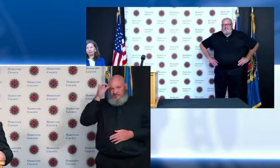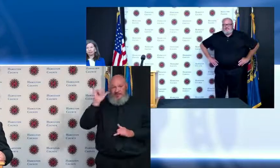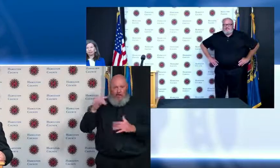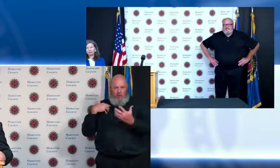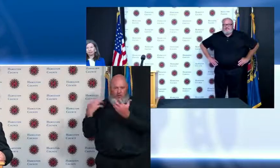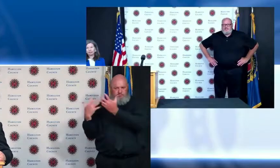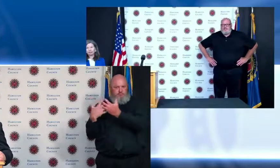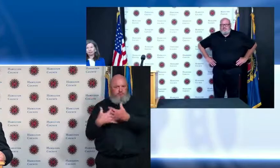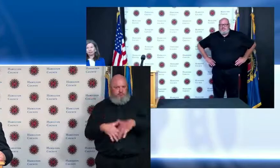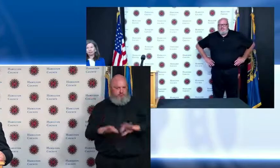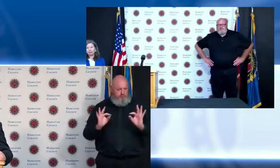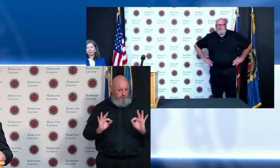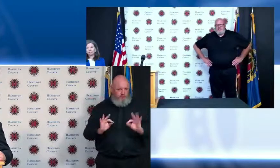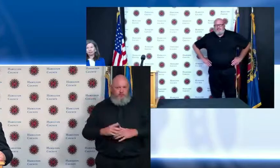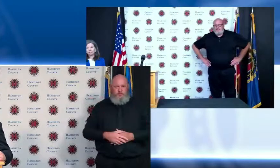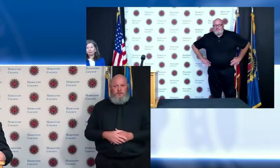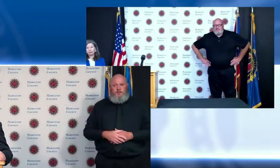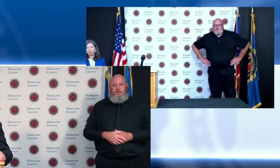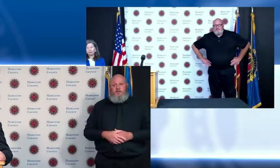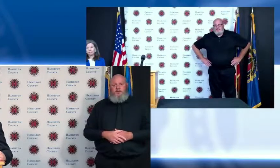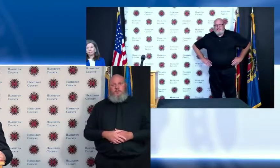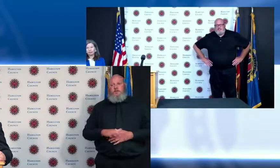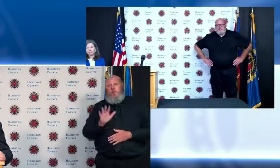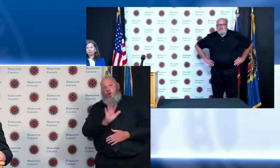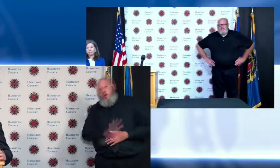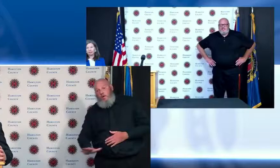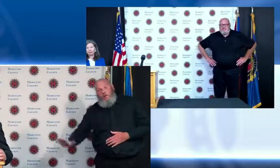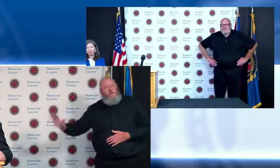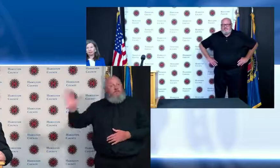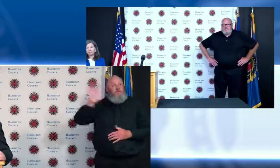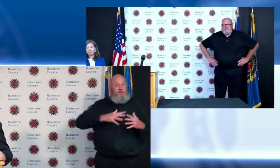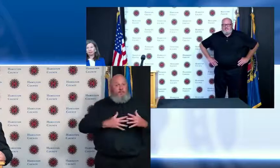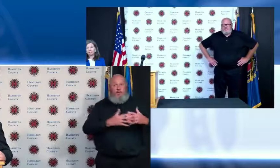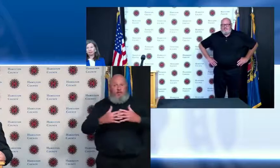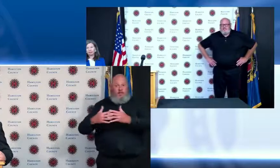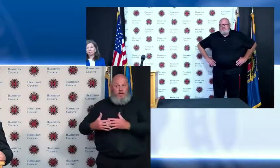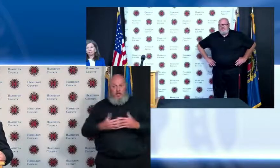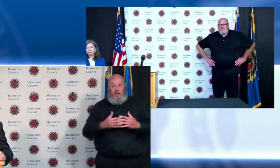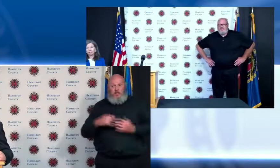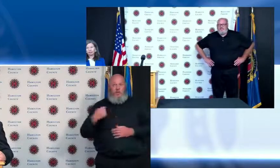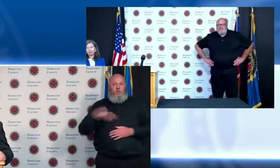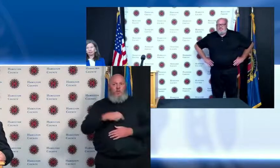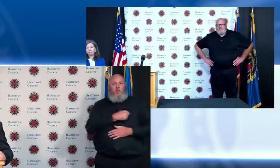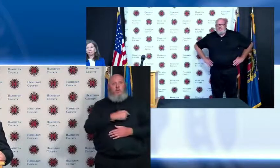we have done here in Hamilton County should go notice because we worked hard as a county and we